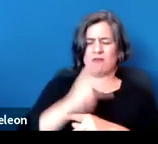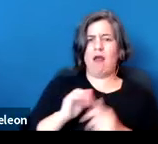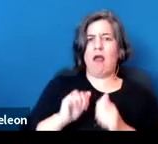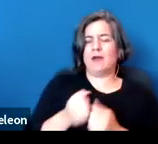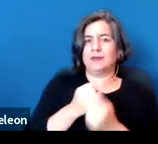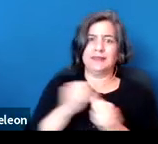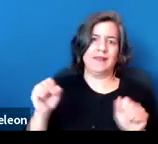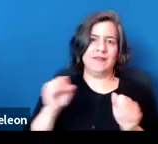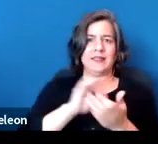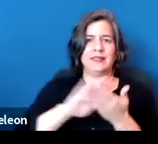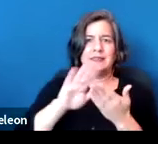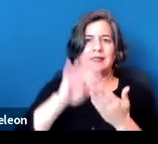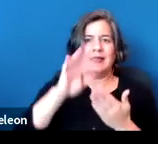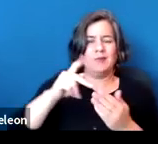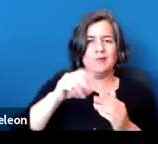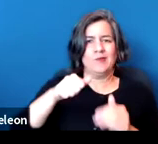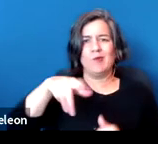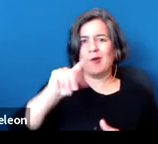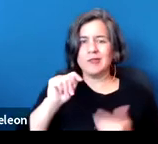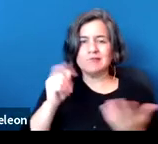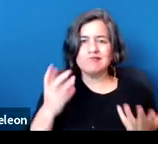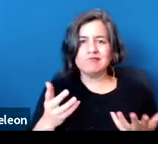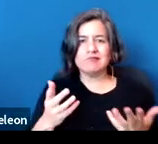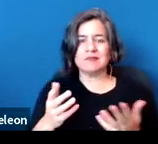up our apartment and how we're going to come up with a plan,